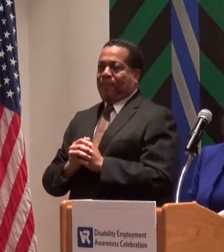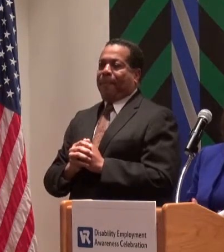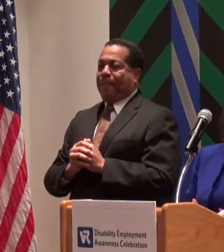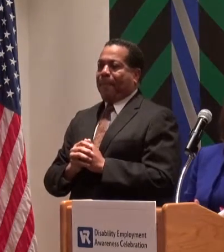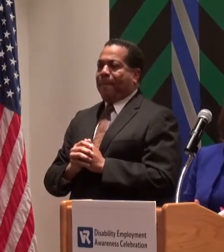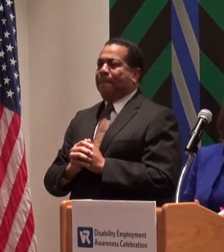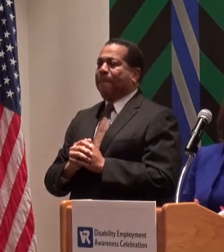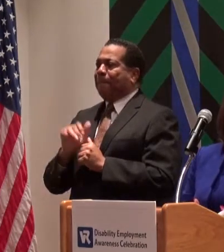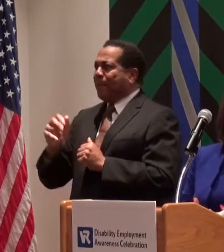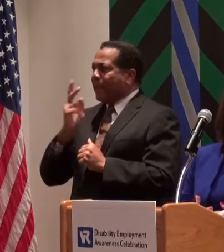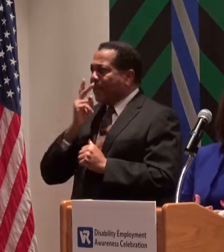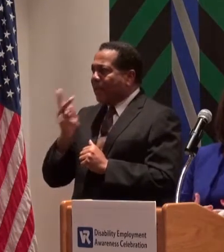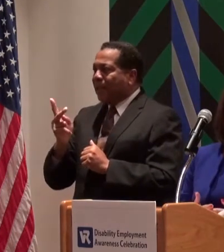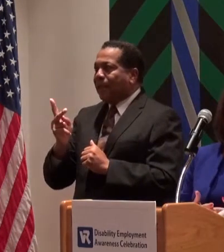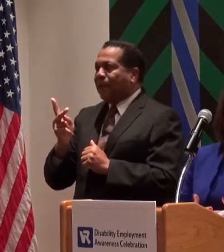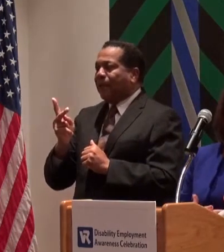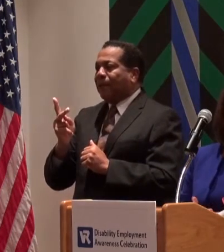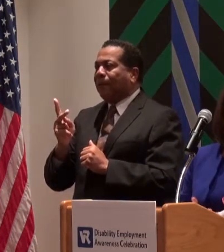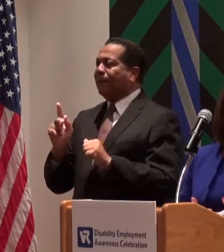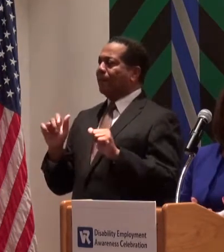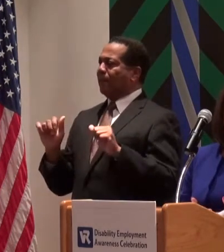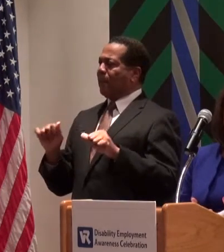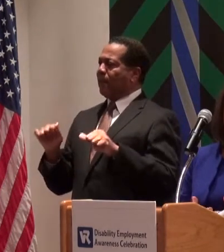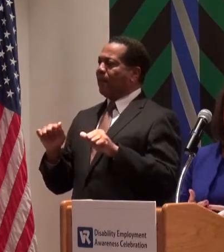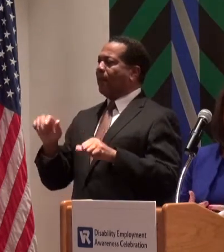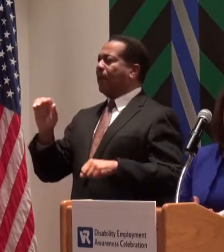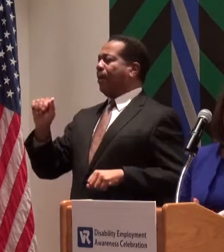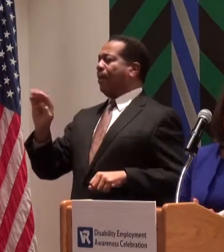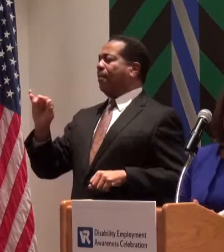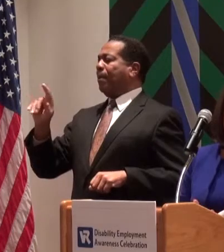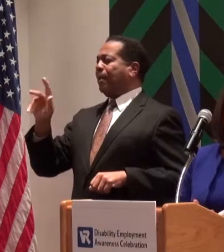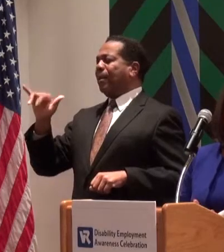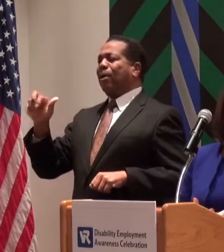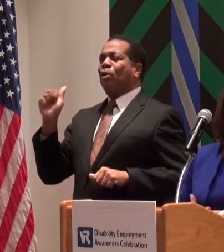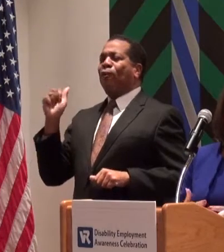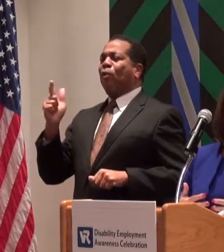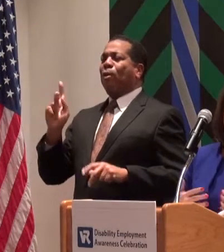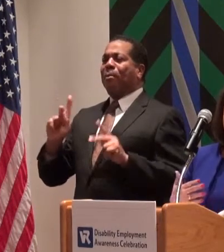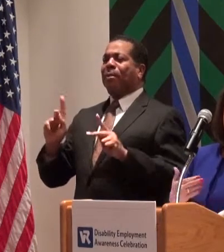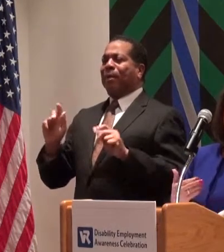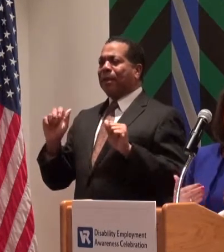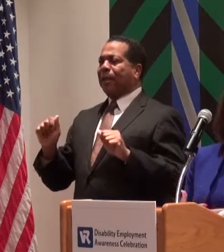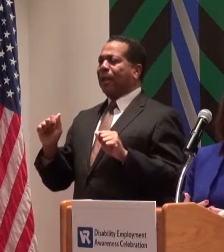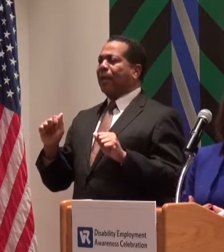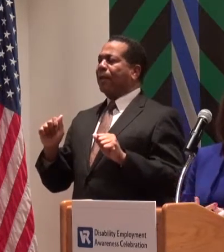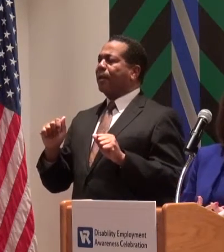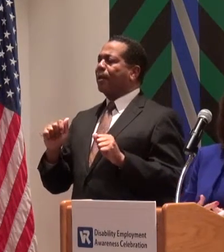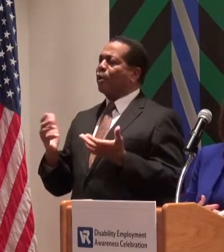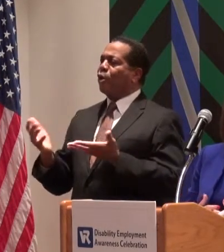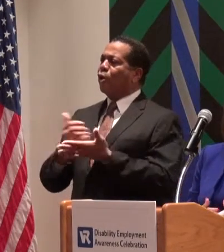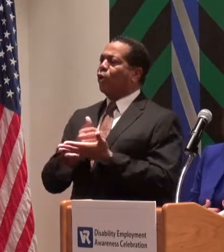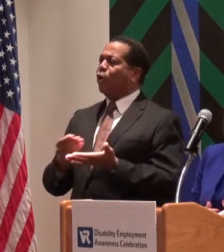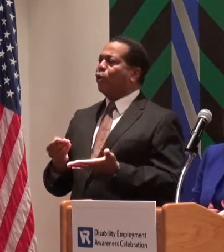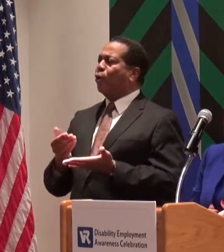That sees the ability of everybody to be to earn a living, if they choose,